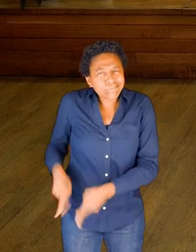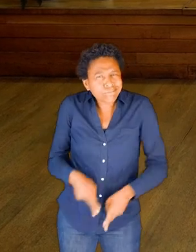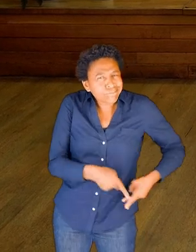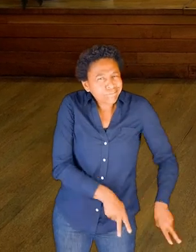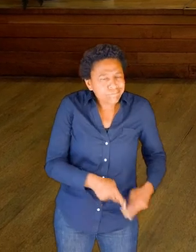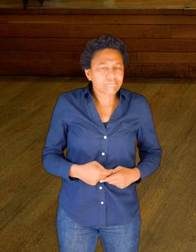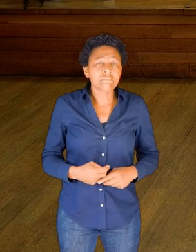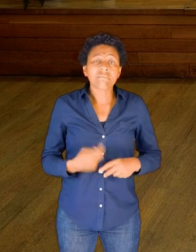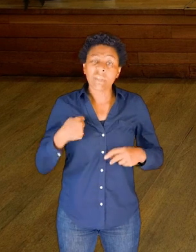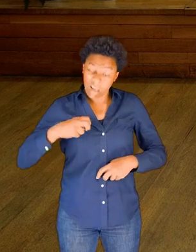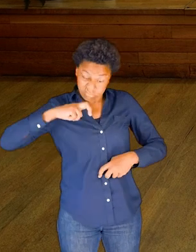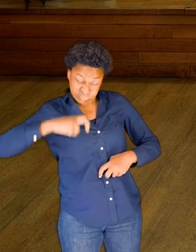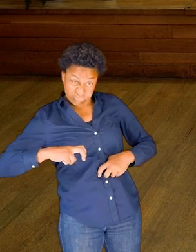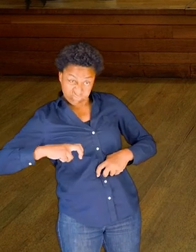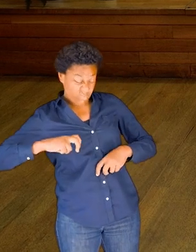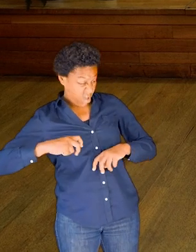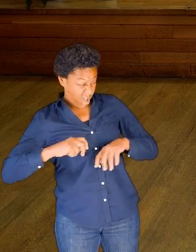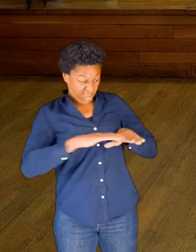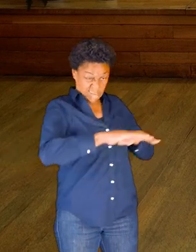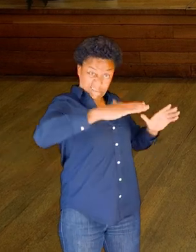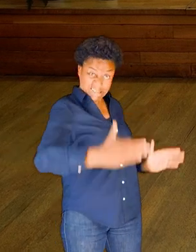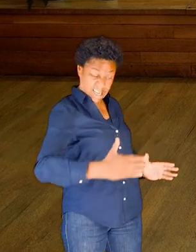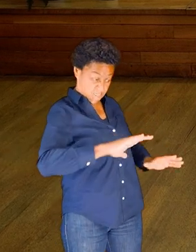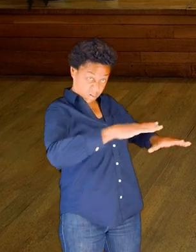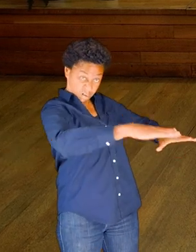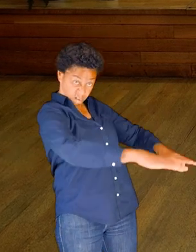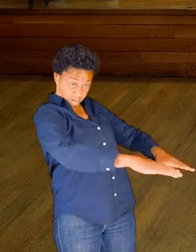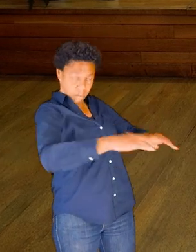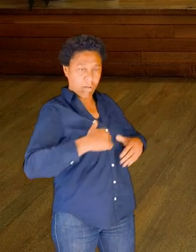I'm sat on a chair next to a table by my side with some objects on that